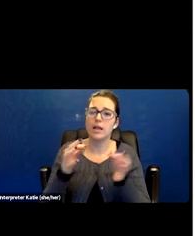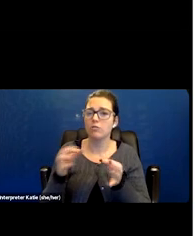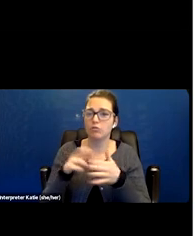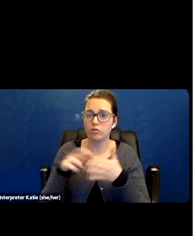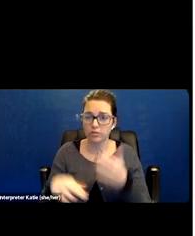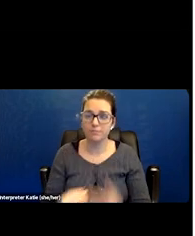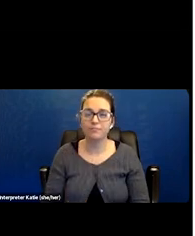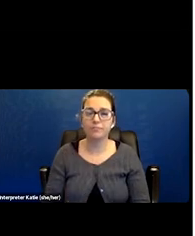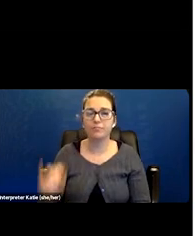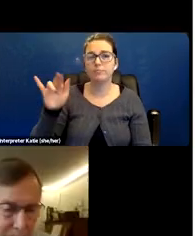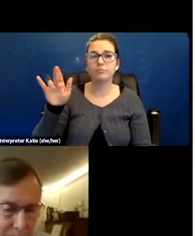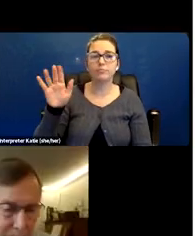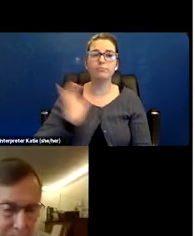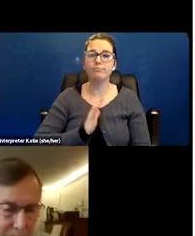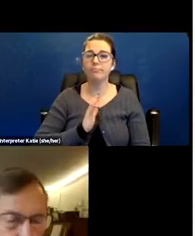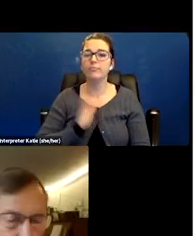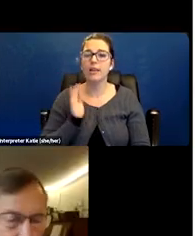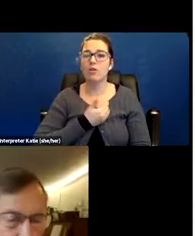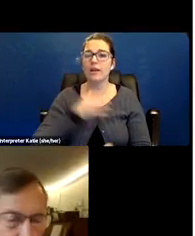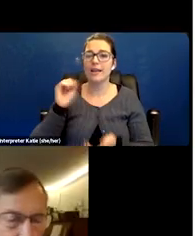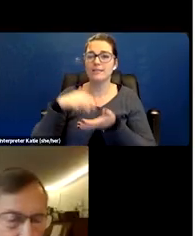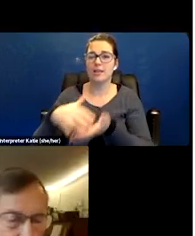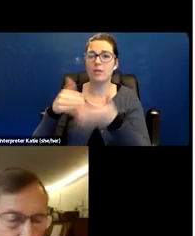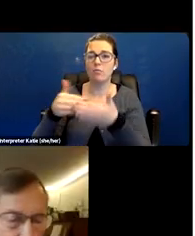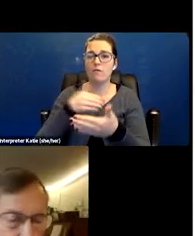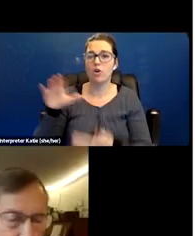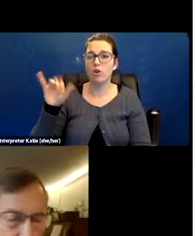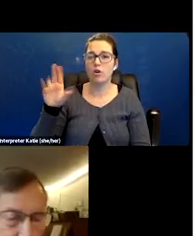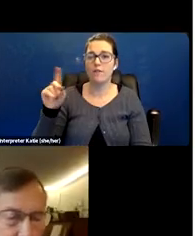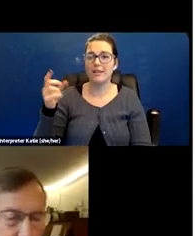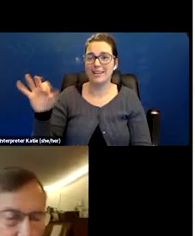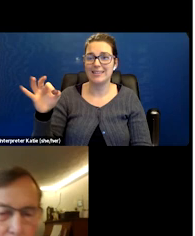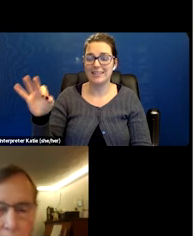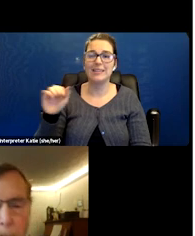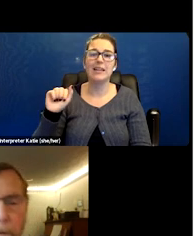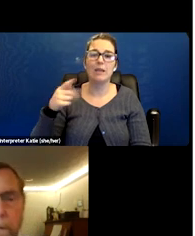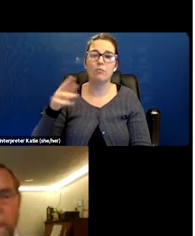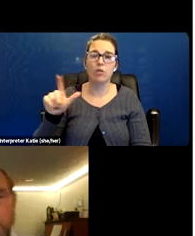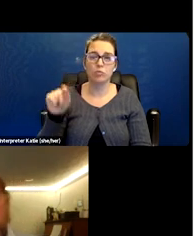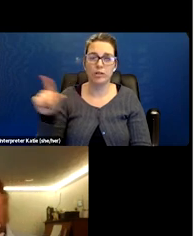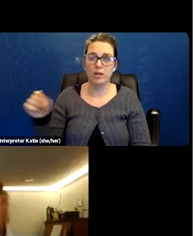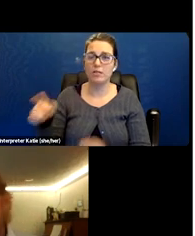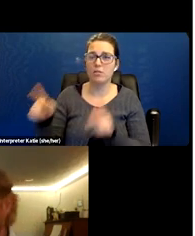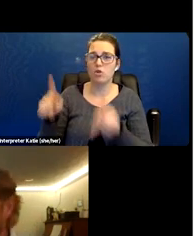Okay, so here is our case study. Prior to getting COVID-19 in April 2020, the claimant reported working 50 hours a week